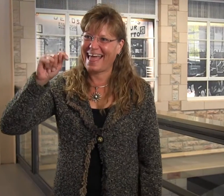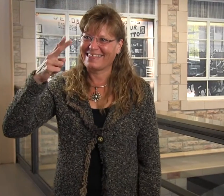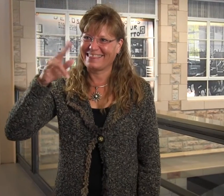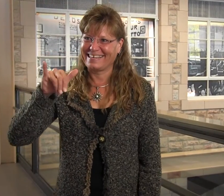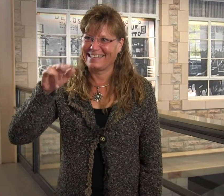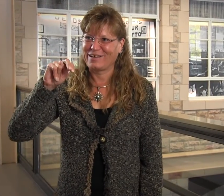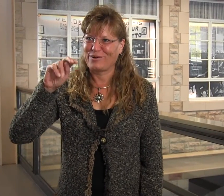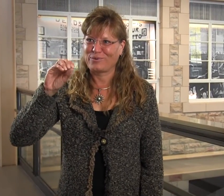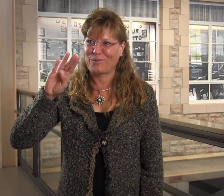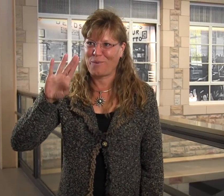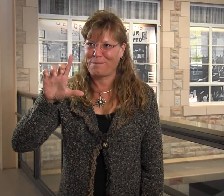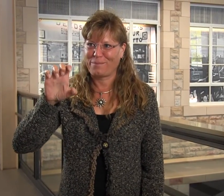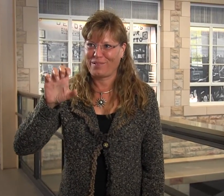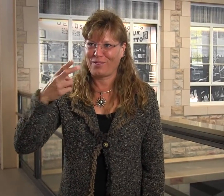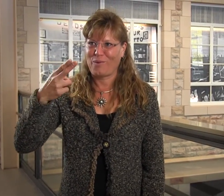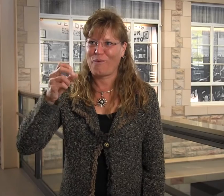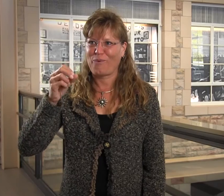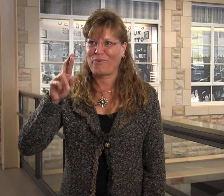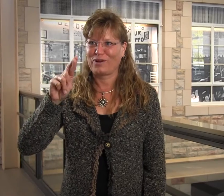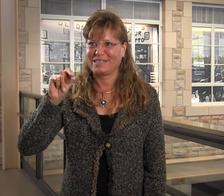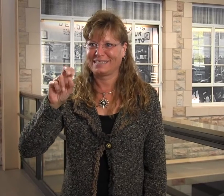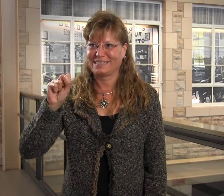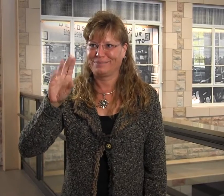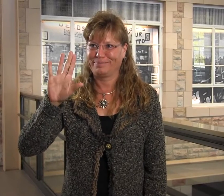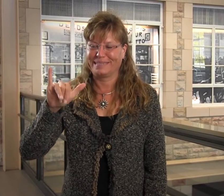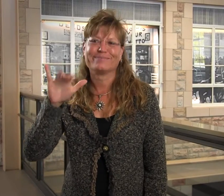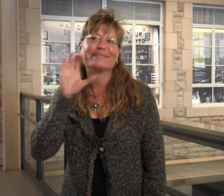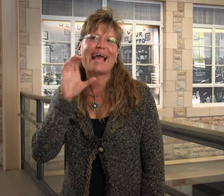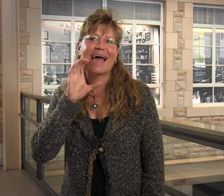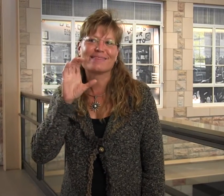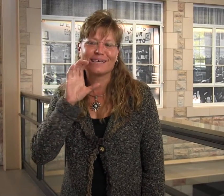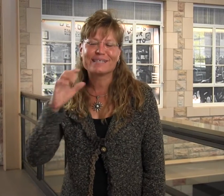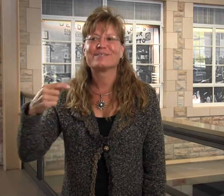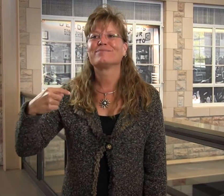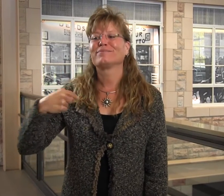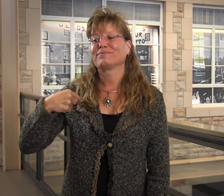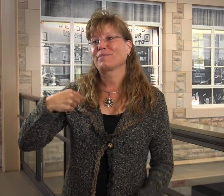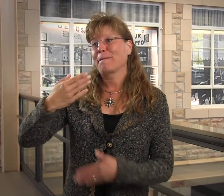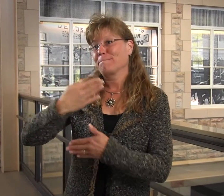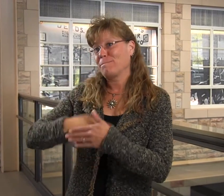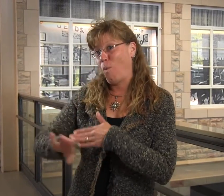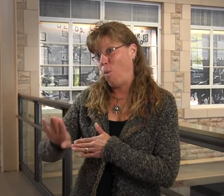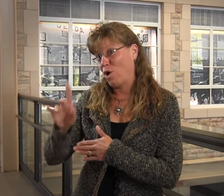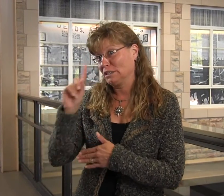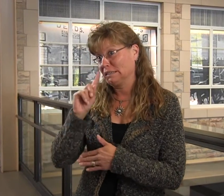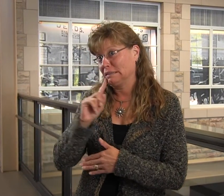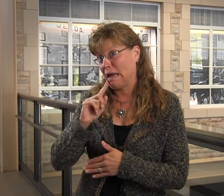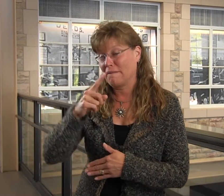Hello there! I'm Cathy Noble-Hornsby.